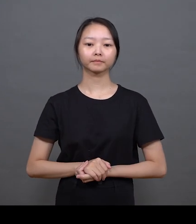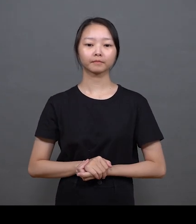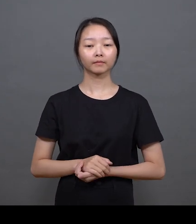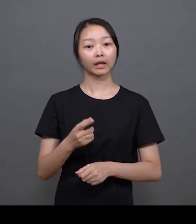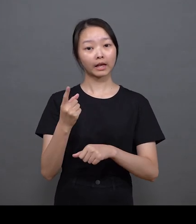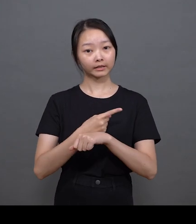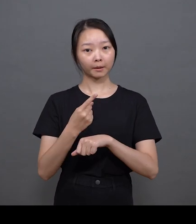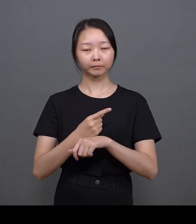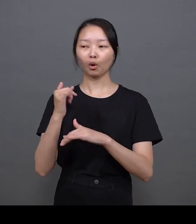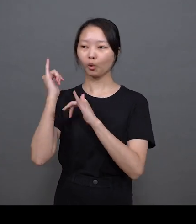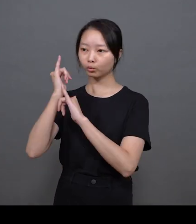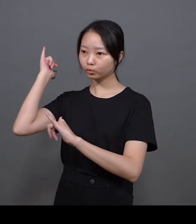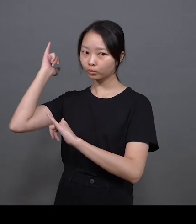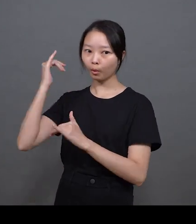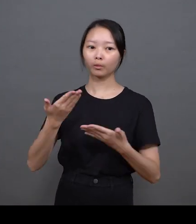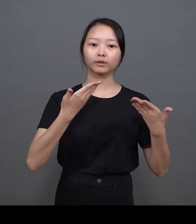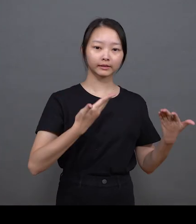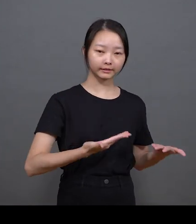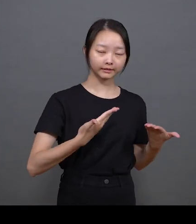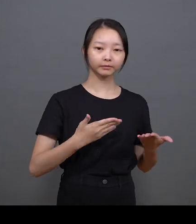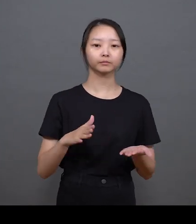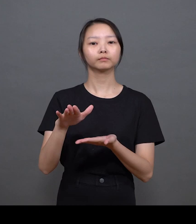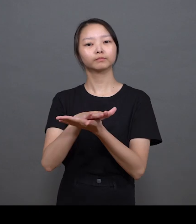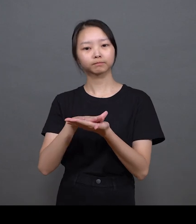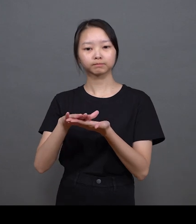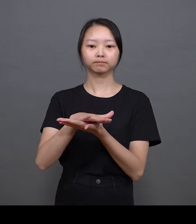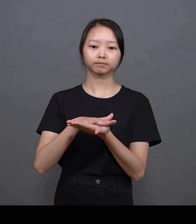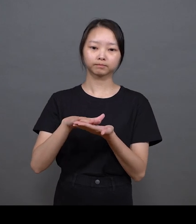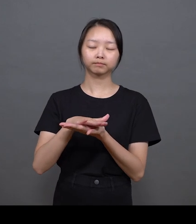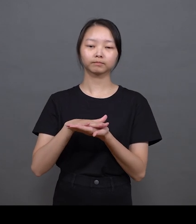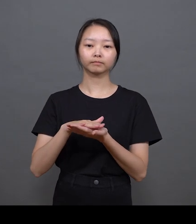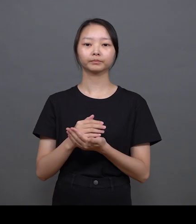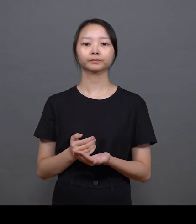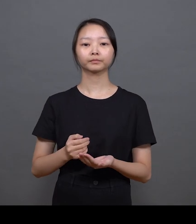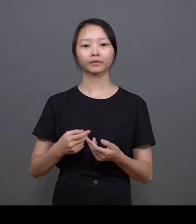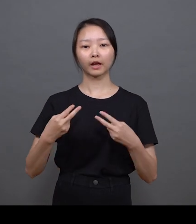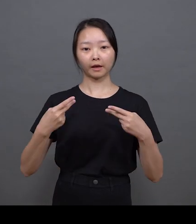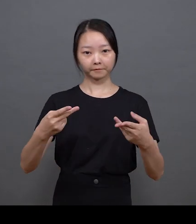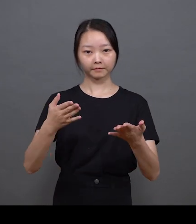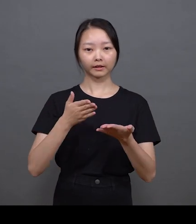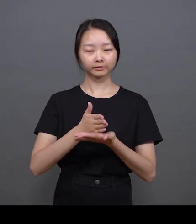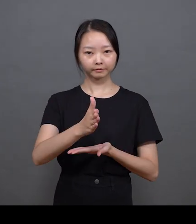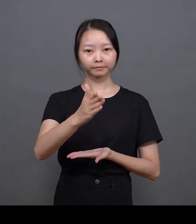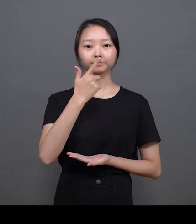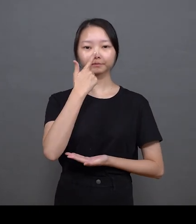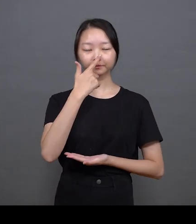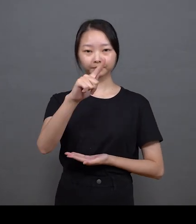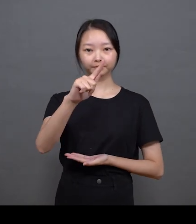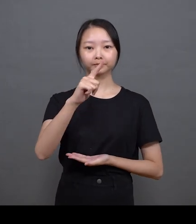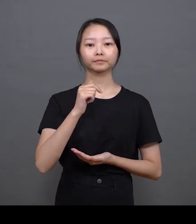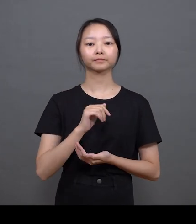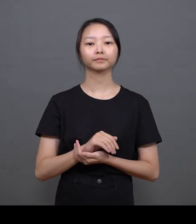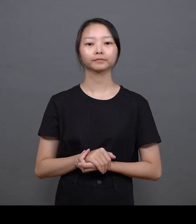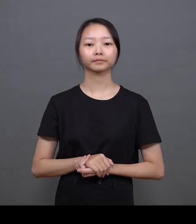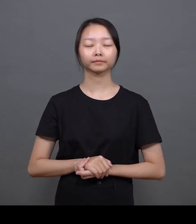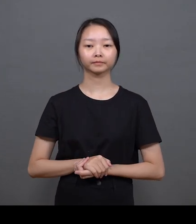For the now, I just focus on integrating traditional and modern elements into something new